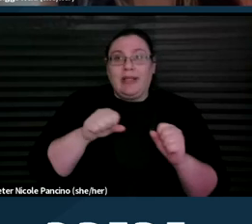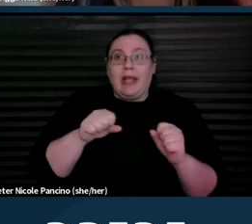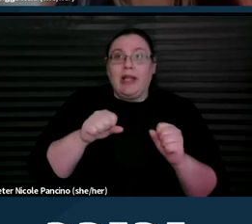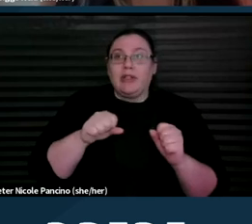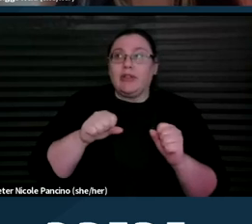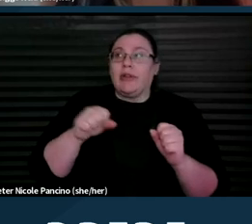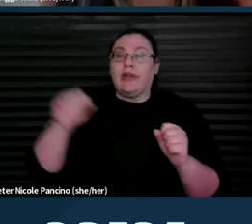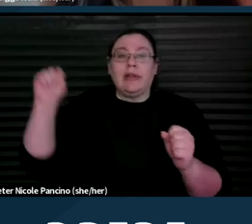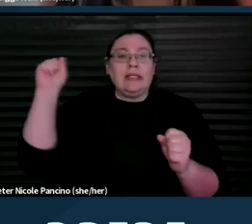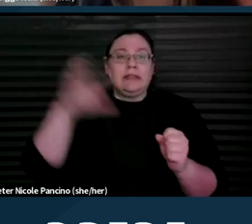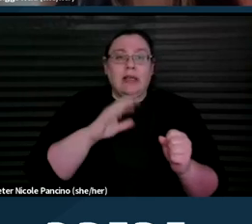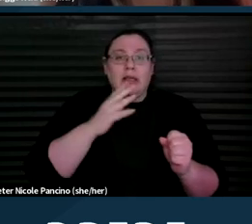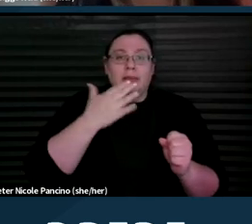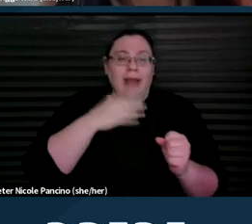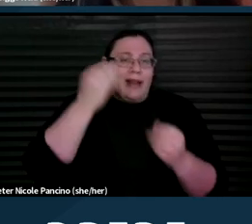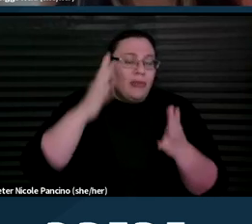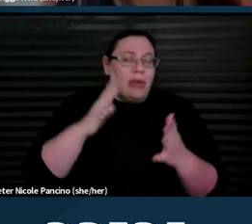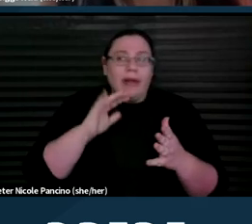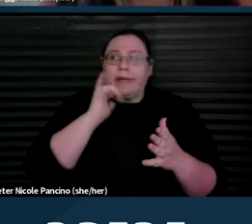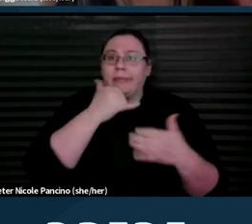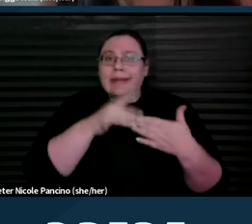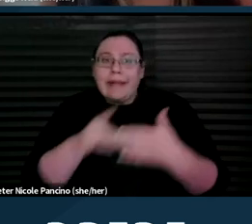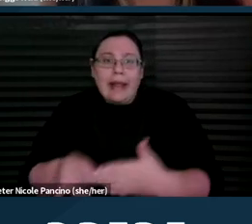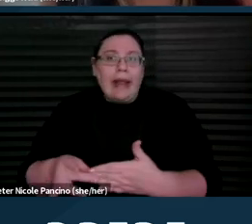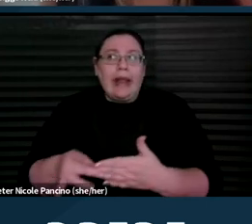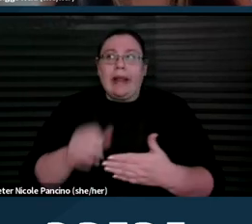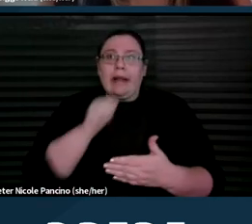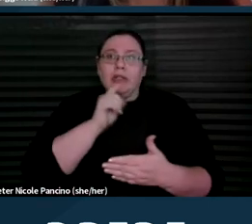or untrue resources